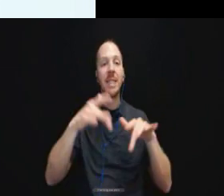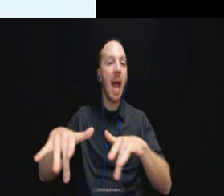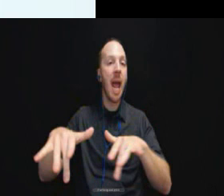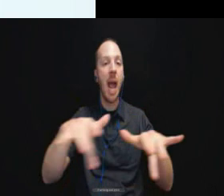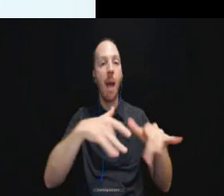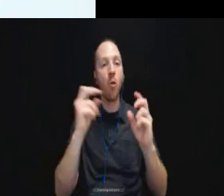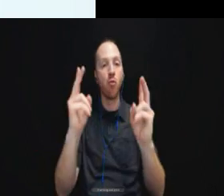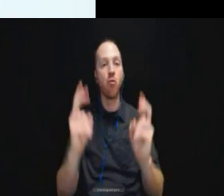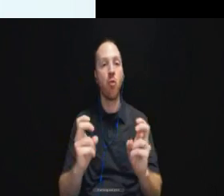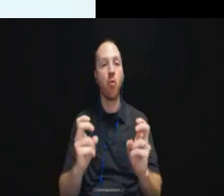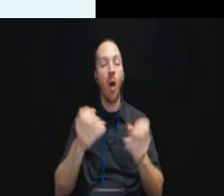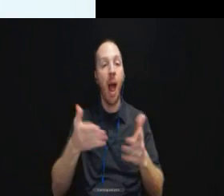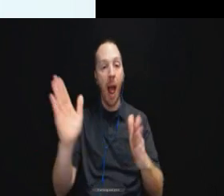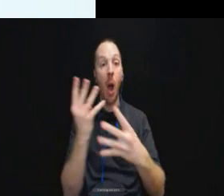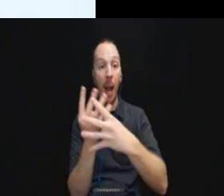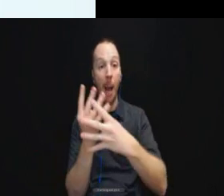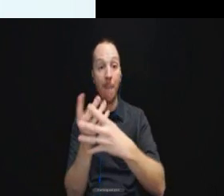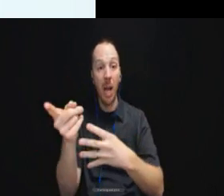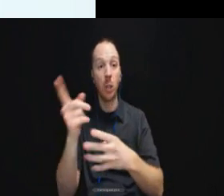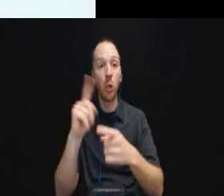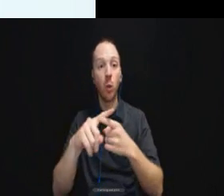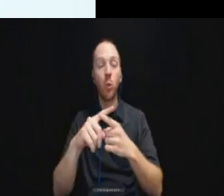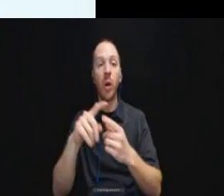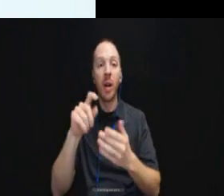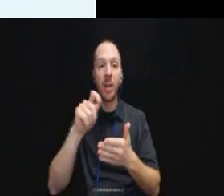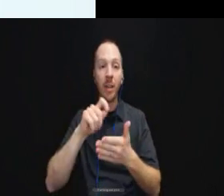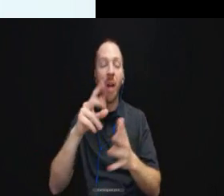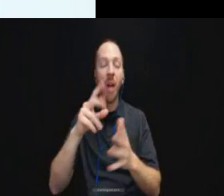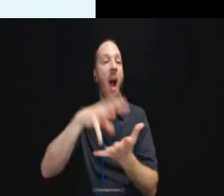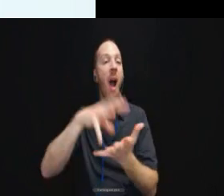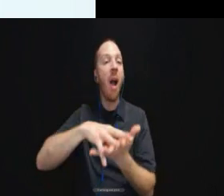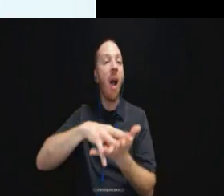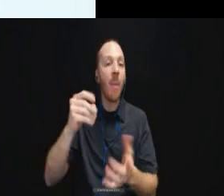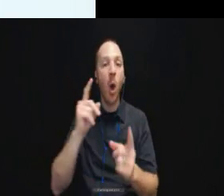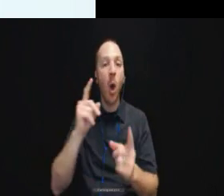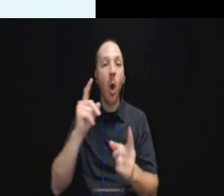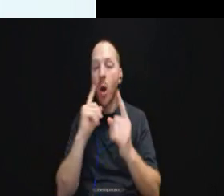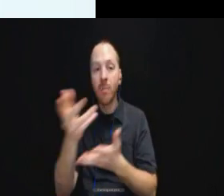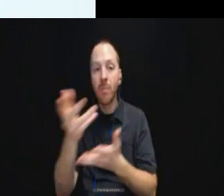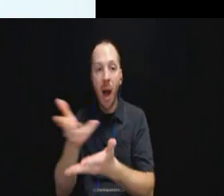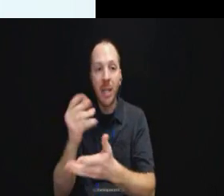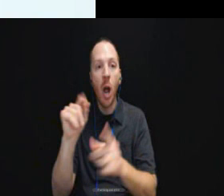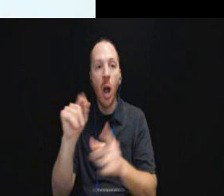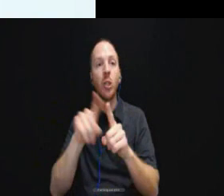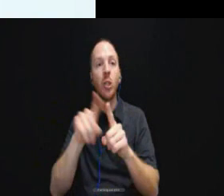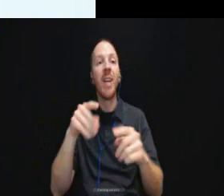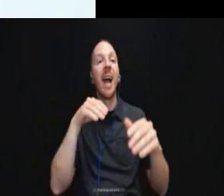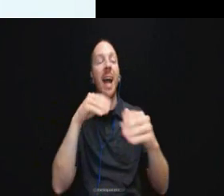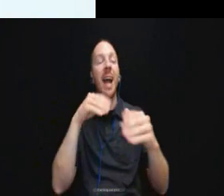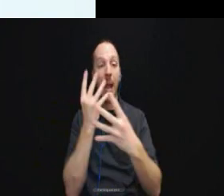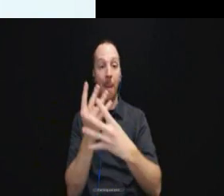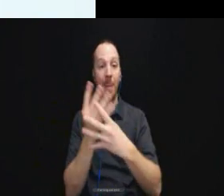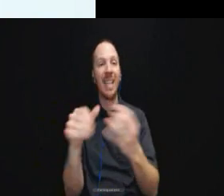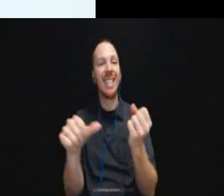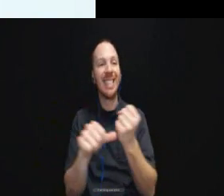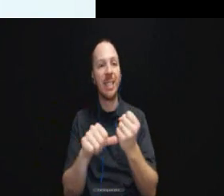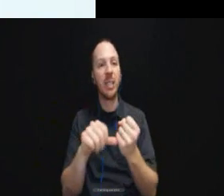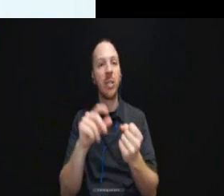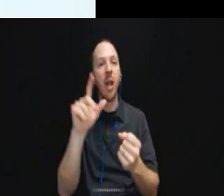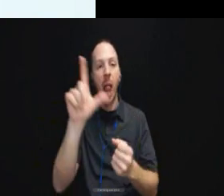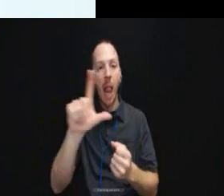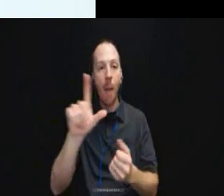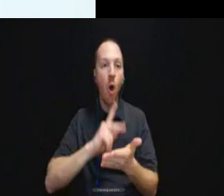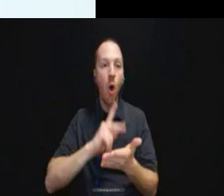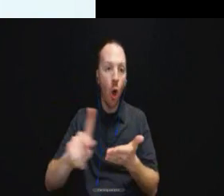dictate correspondence and access to inmate assistance or law clerks to help people prepare